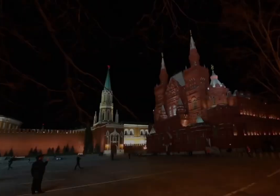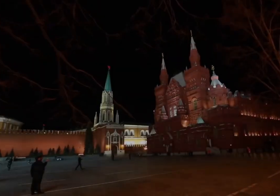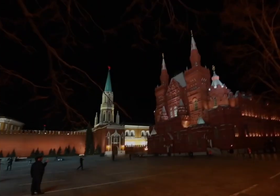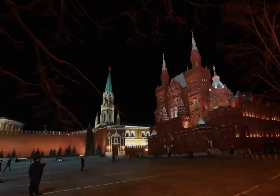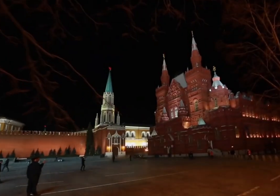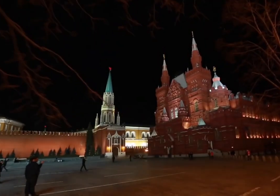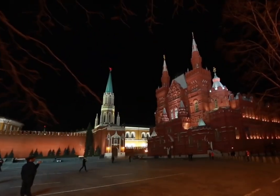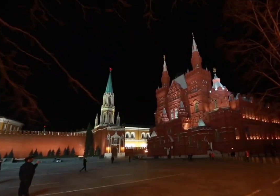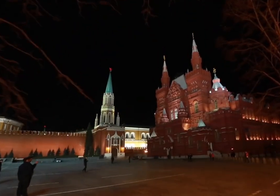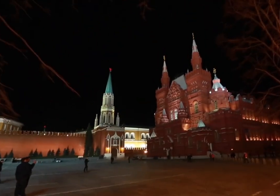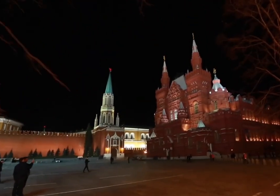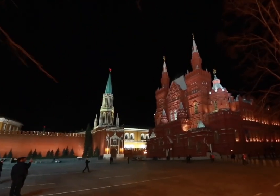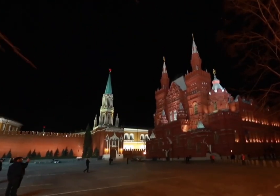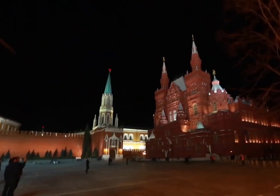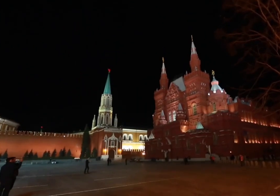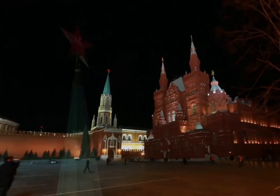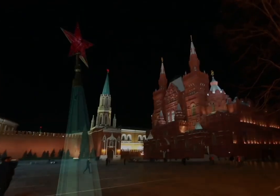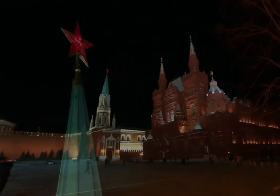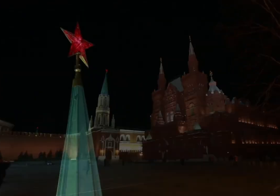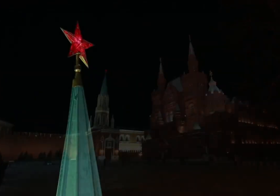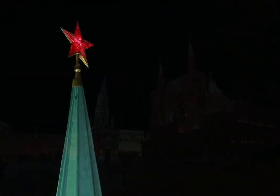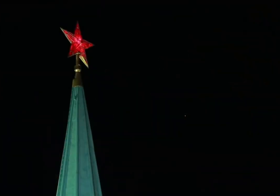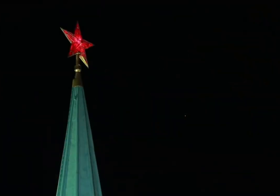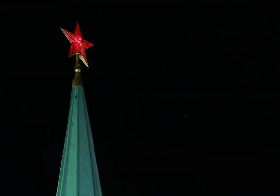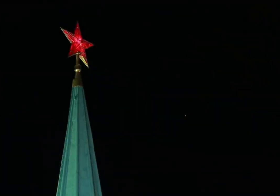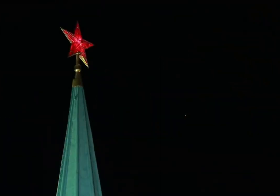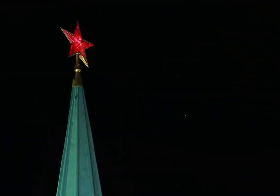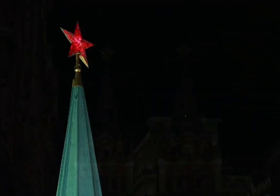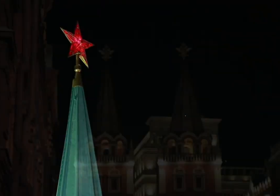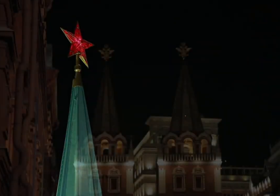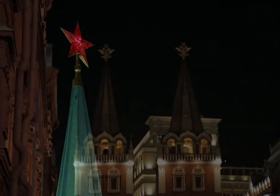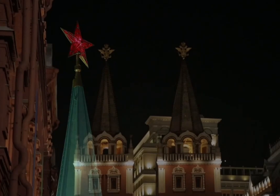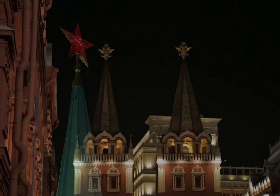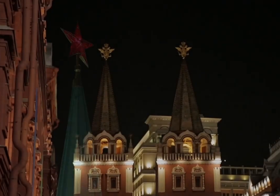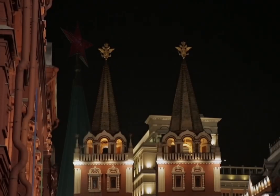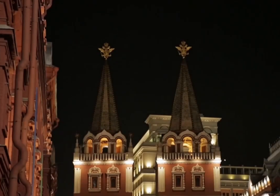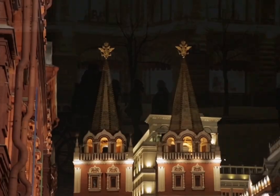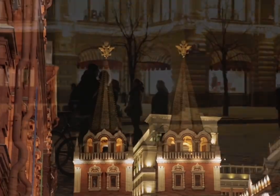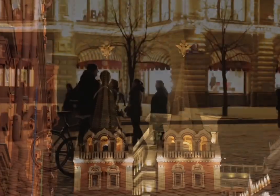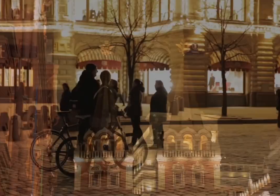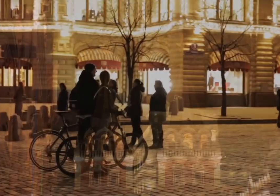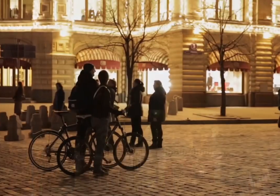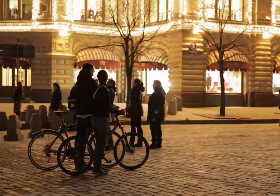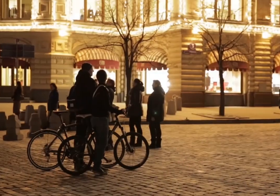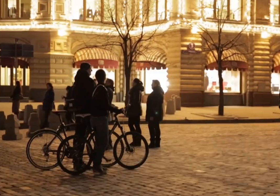(Imperial History Museum) (Soviet star atop a Kremlin tower) (GUM Department Store)